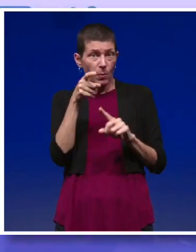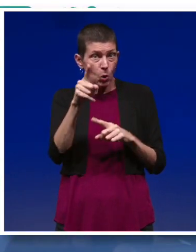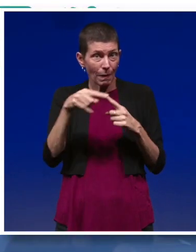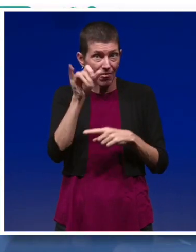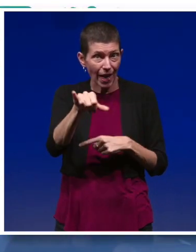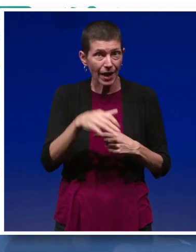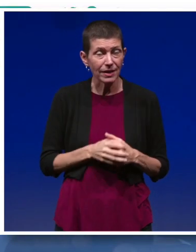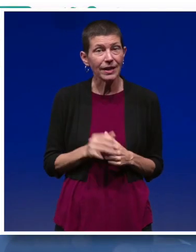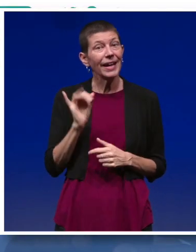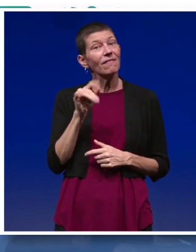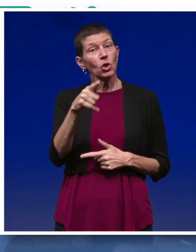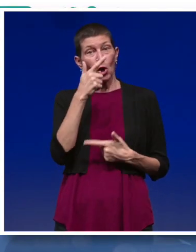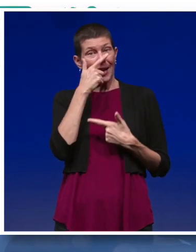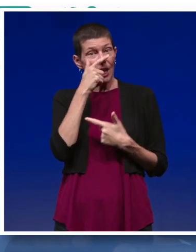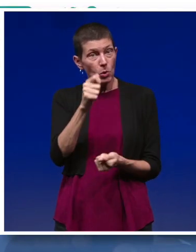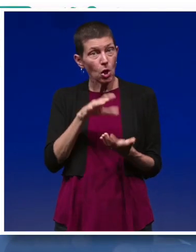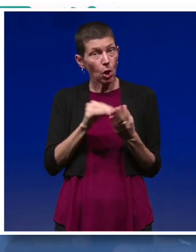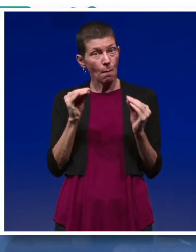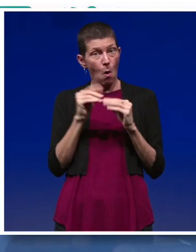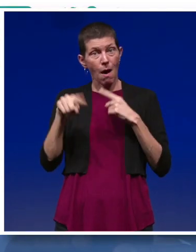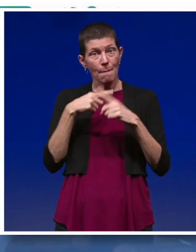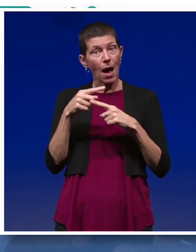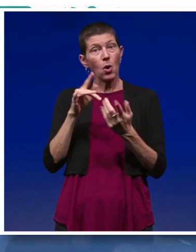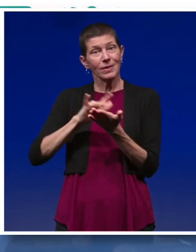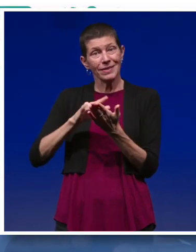If you are interested in learning more about telehealth,